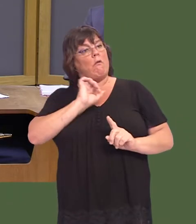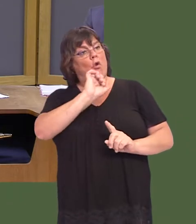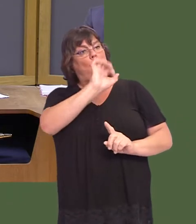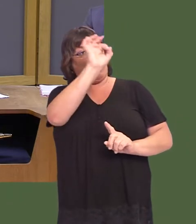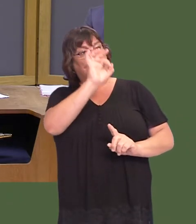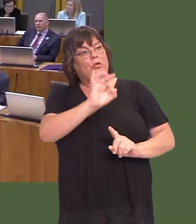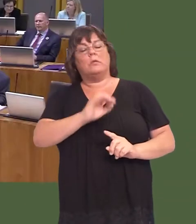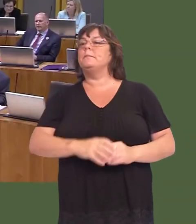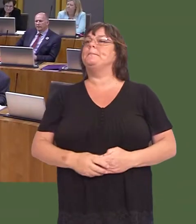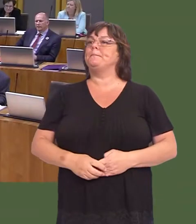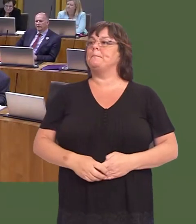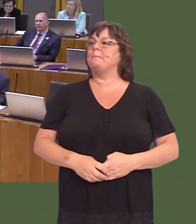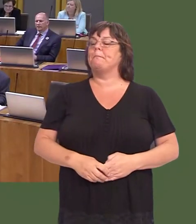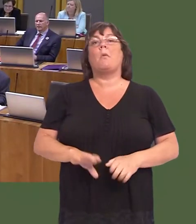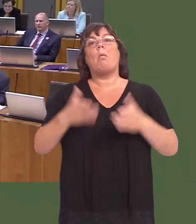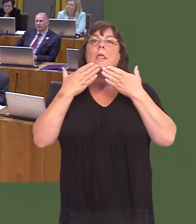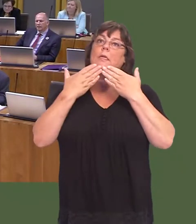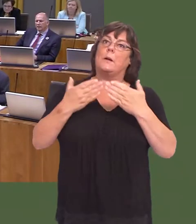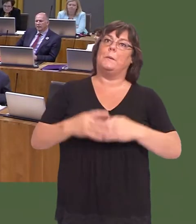Leanne Wood: Thank you, Presiding Officer.